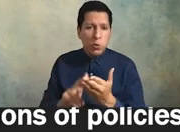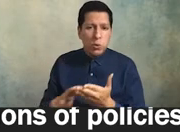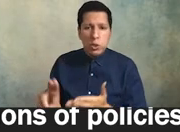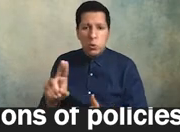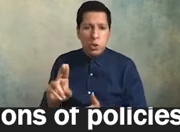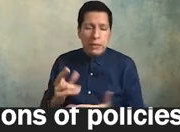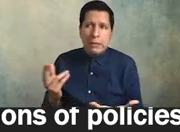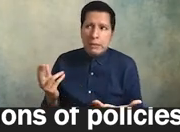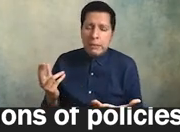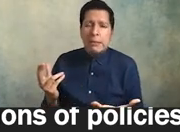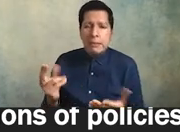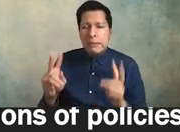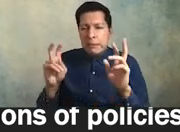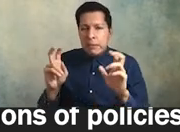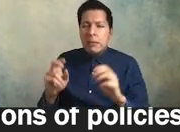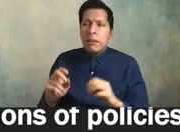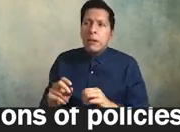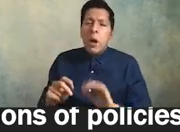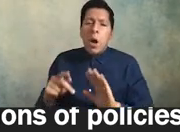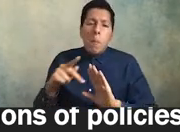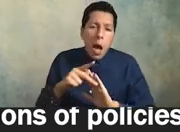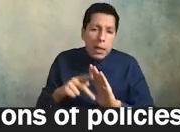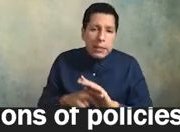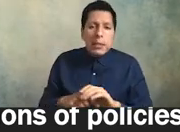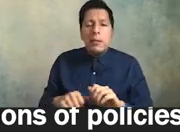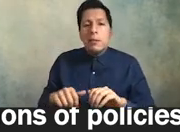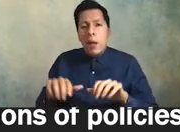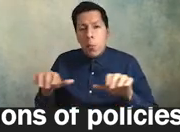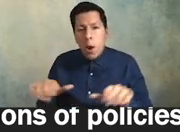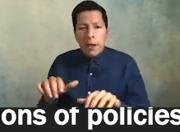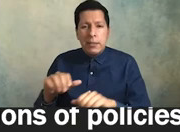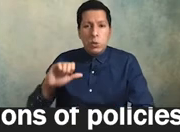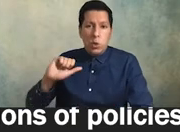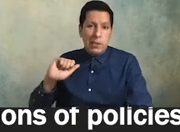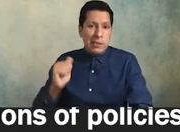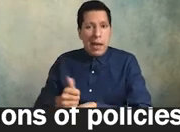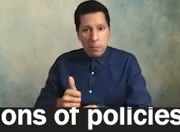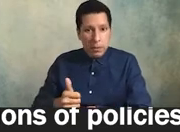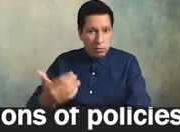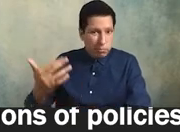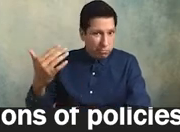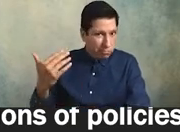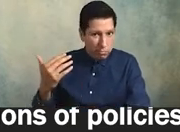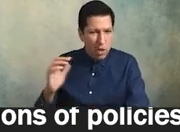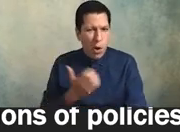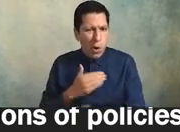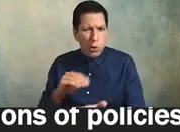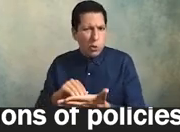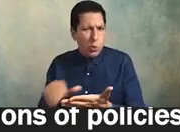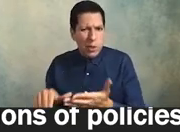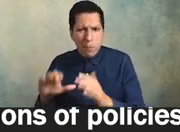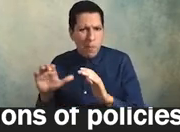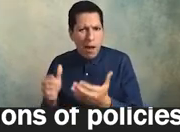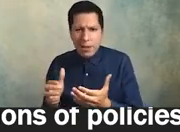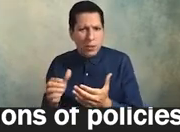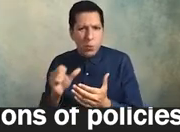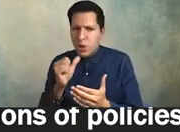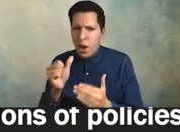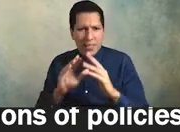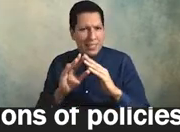when policies and practices were established our student bodies were not as diverse as they are now